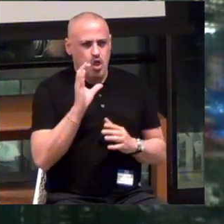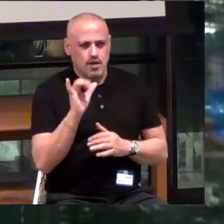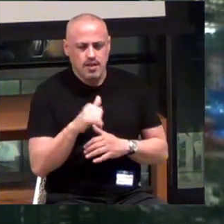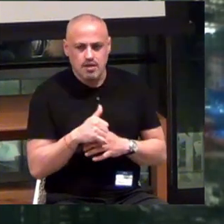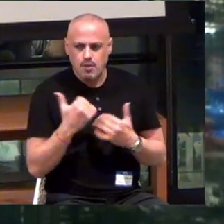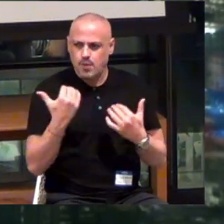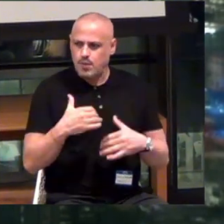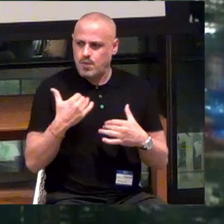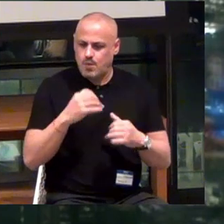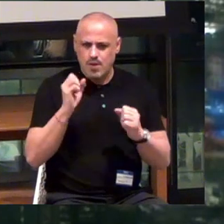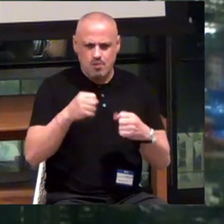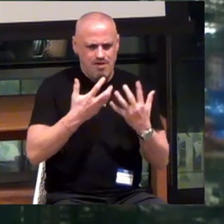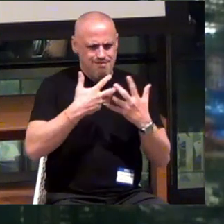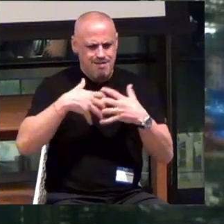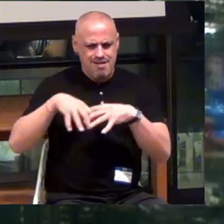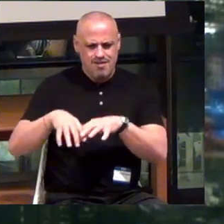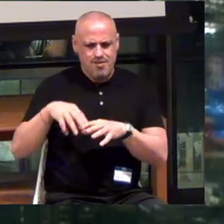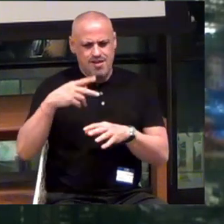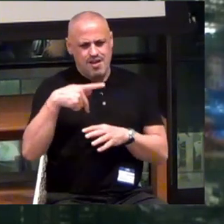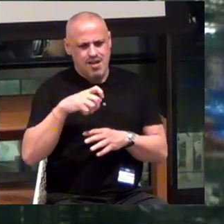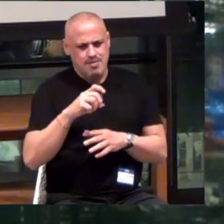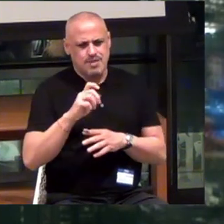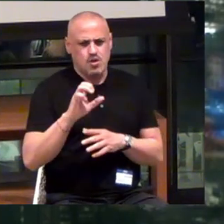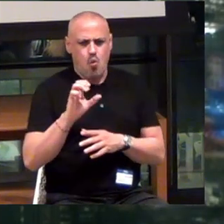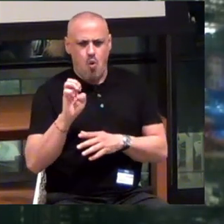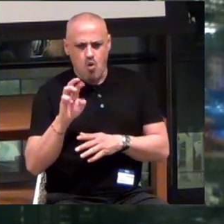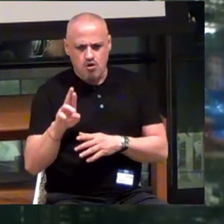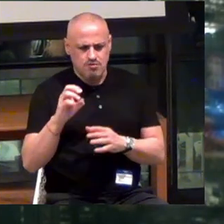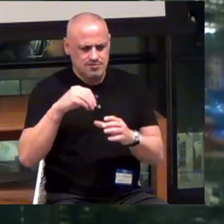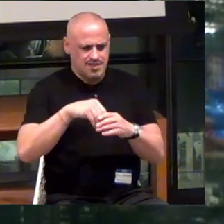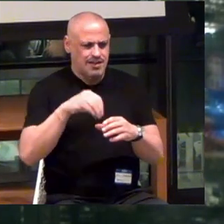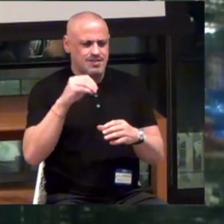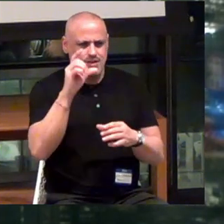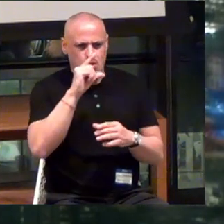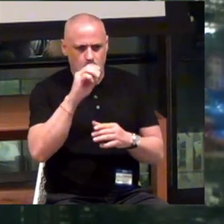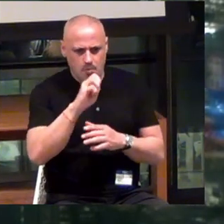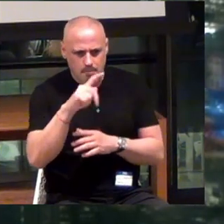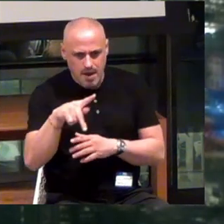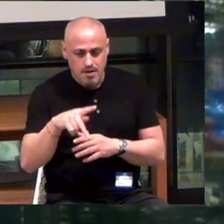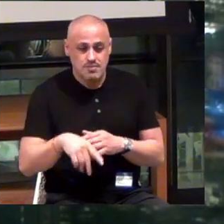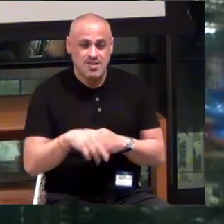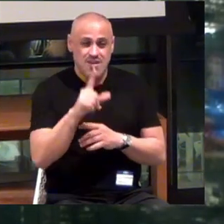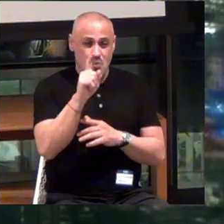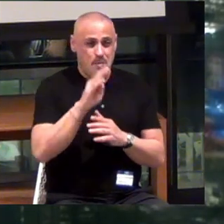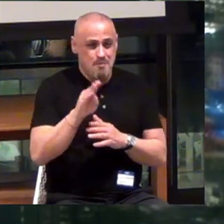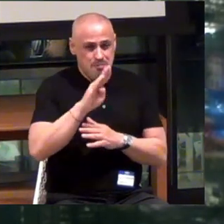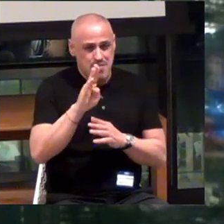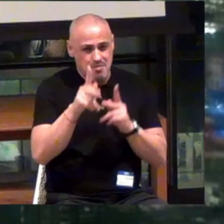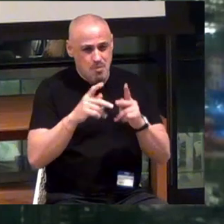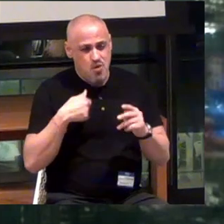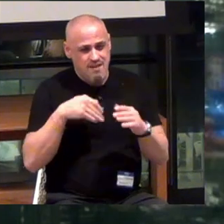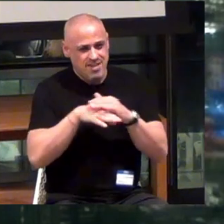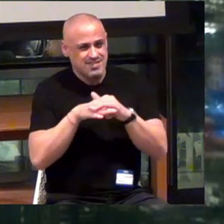Wow. We could integrate our haptic corridor into Google Maps. A billion people have accessible navigation instantly.